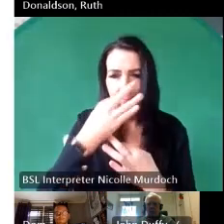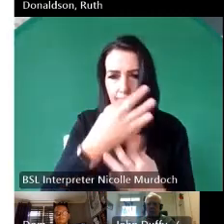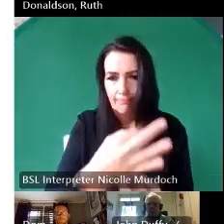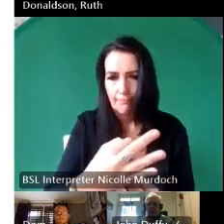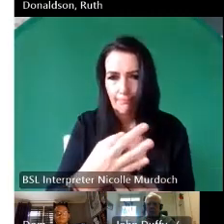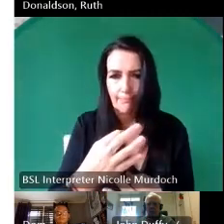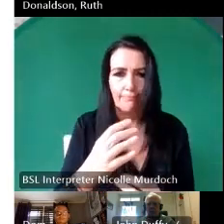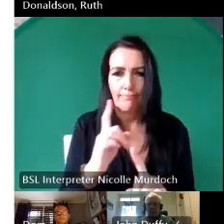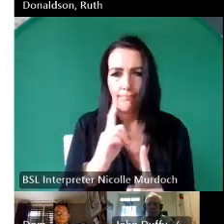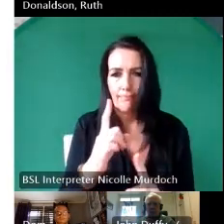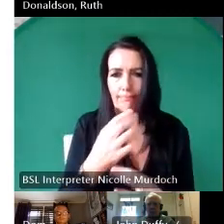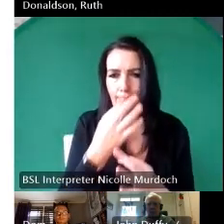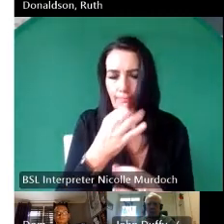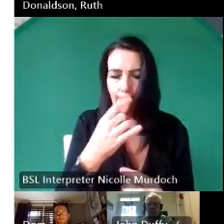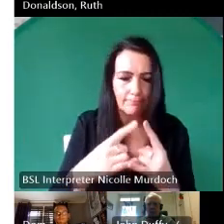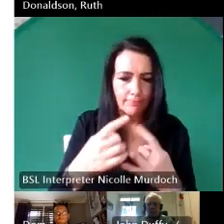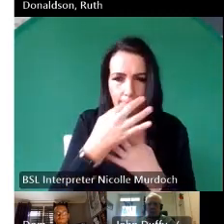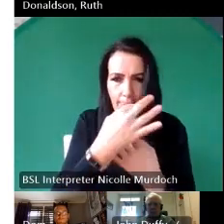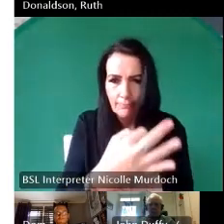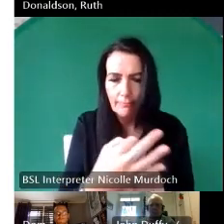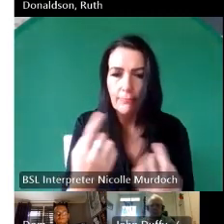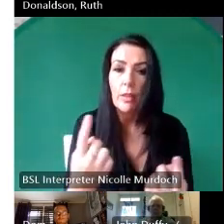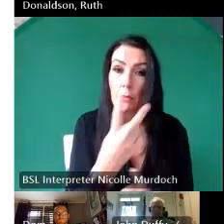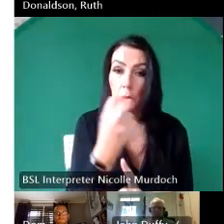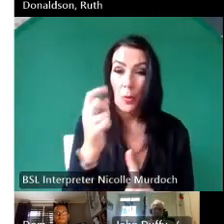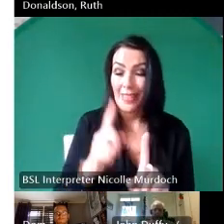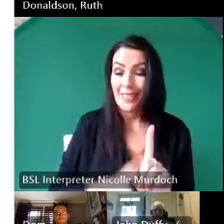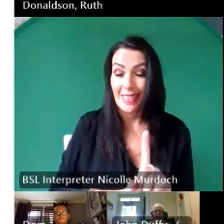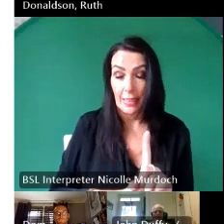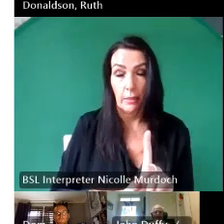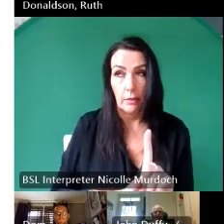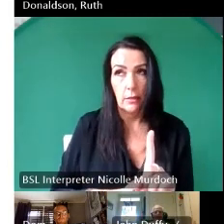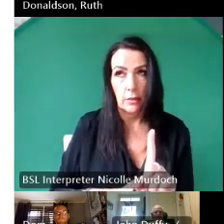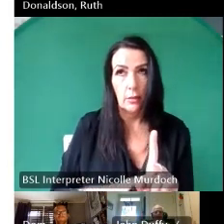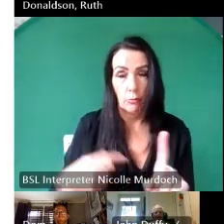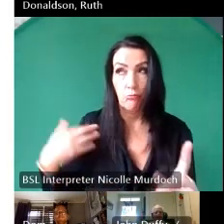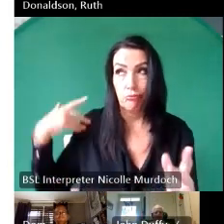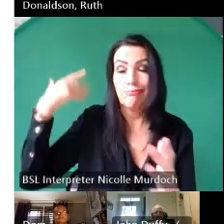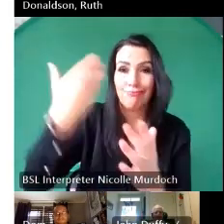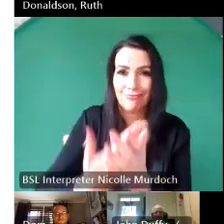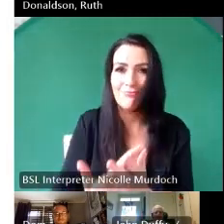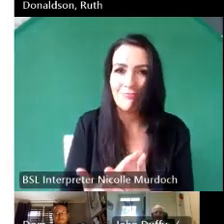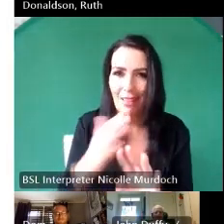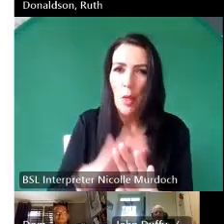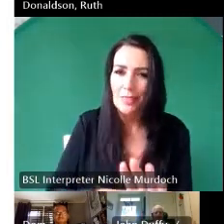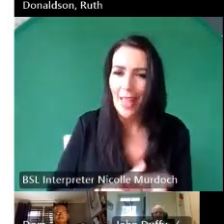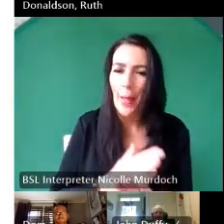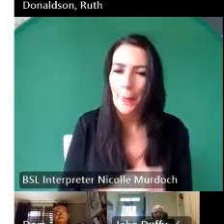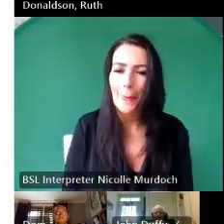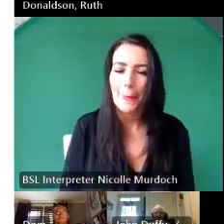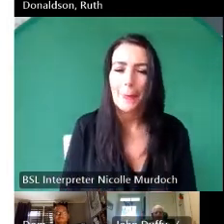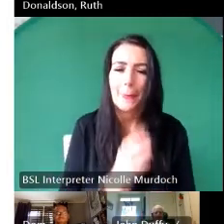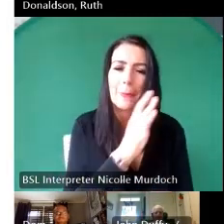came along way in 20 years although 20 years is a long time but still things have changed a lot and